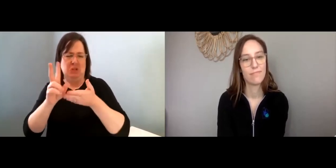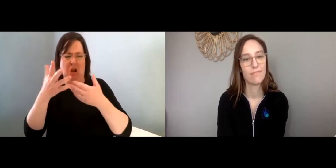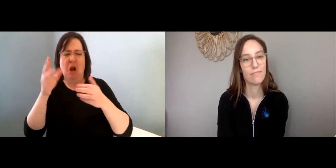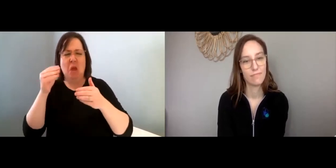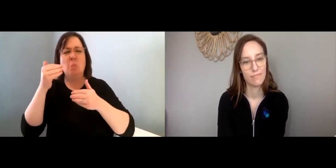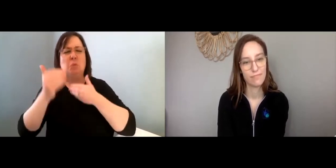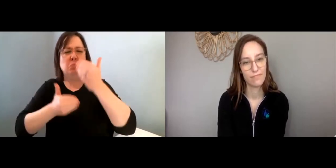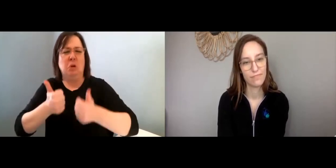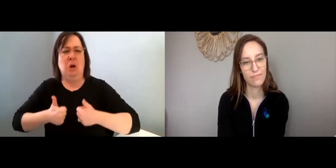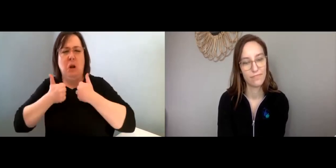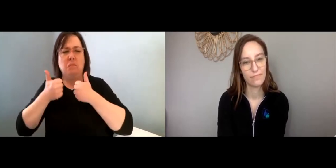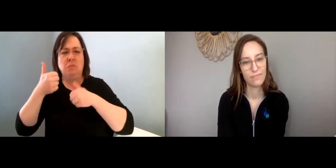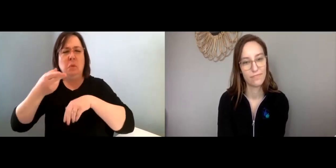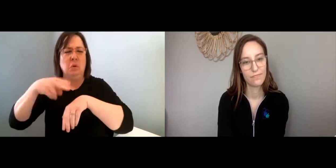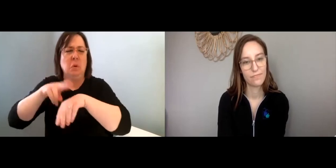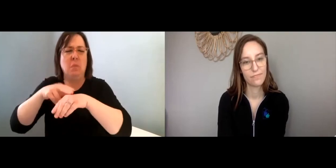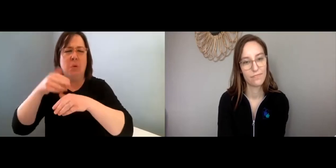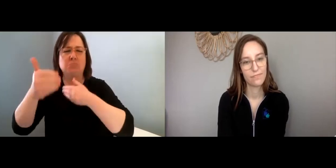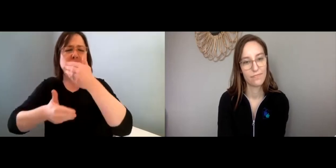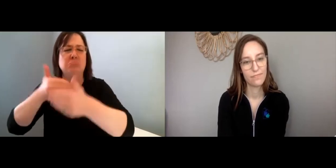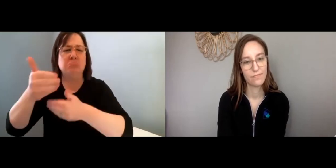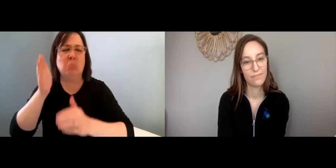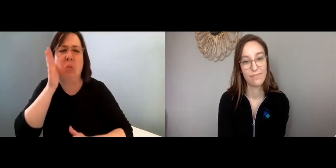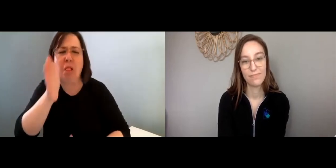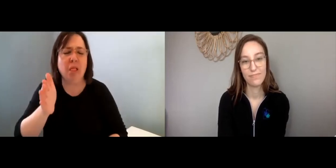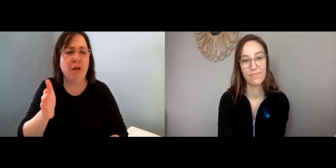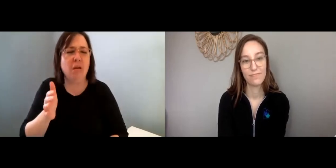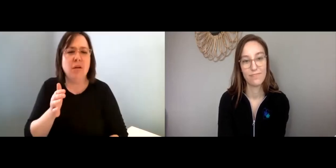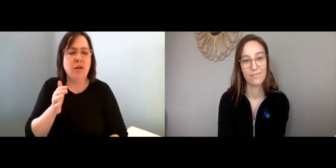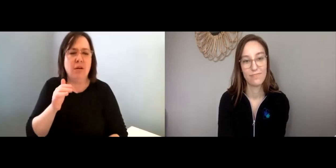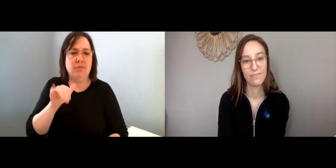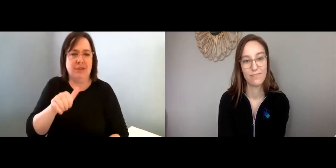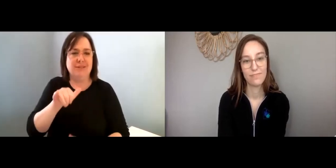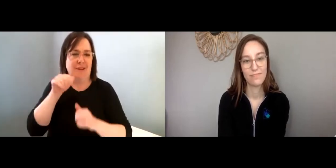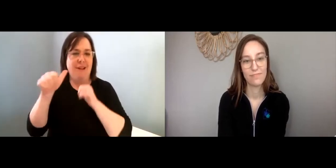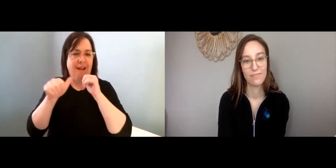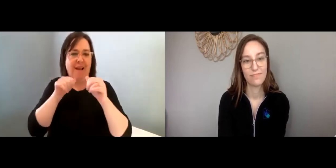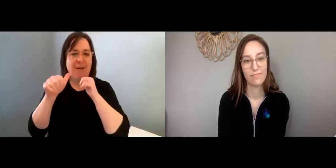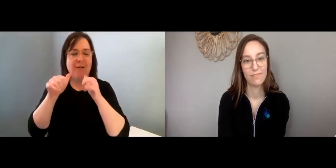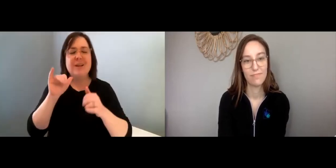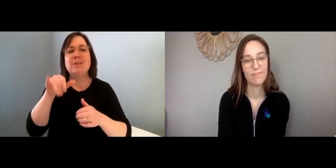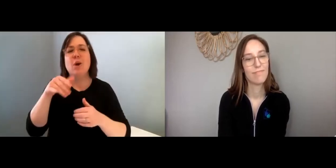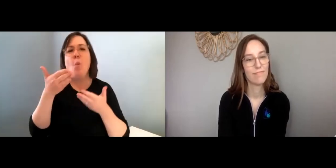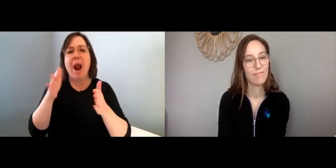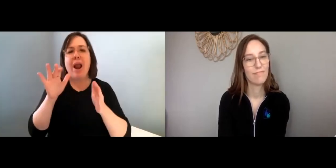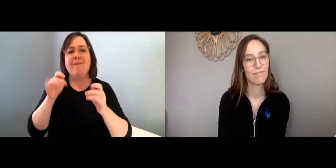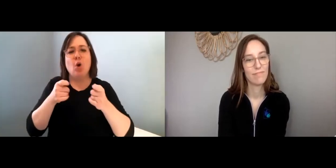It'll be fine for two weeks and then it will go back to normal life after that.” That’s denial.